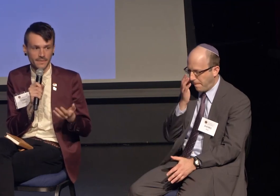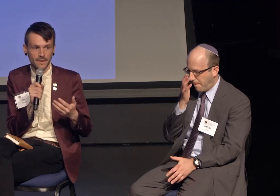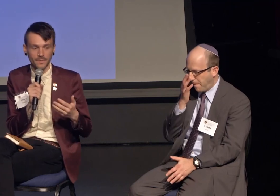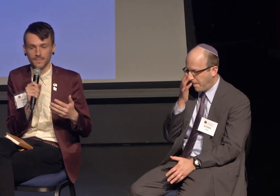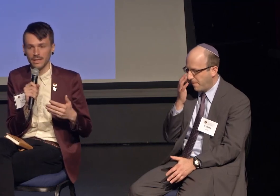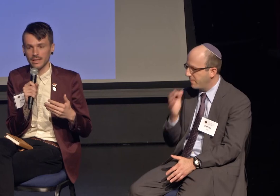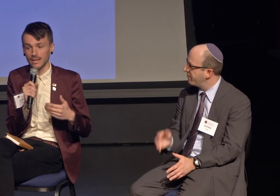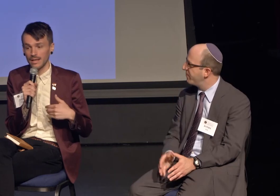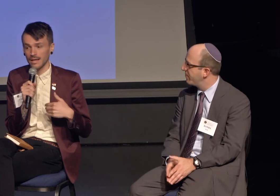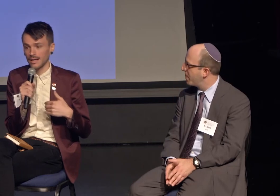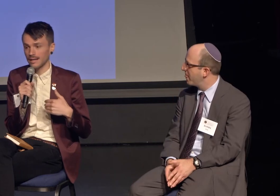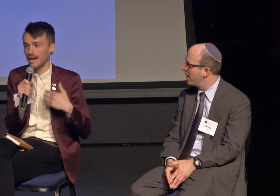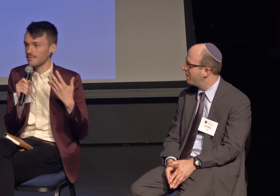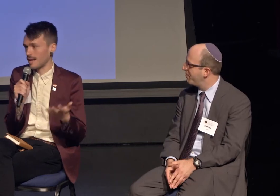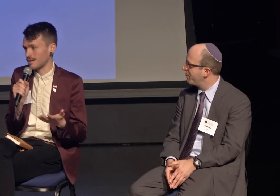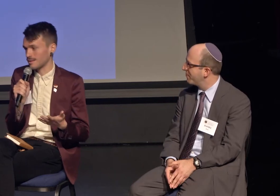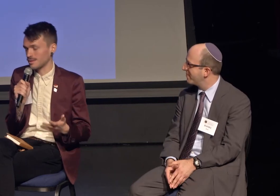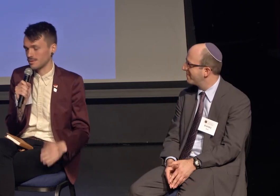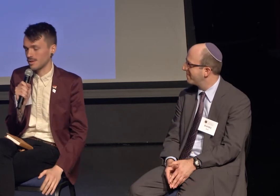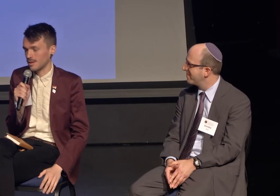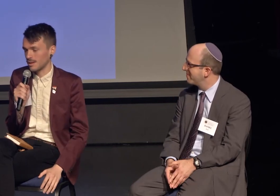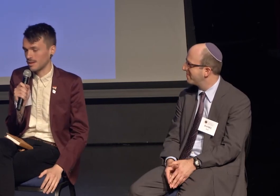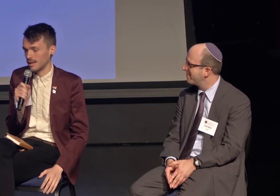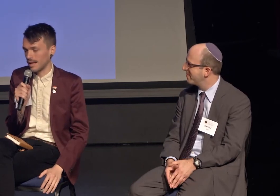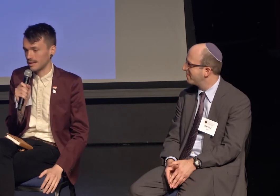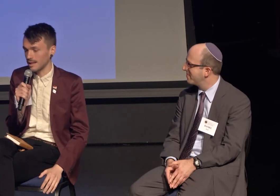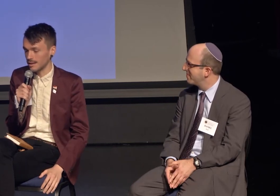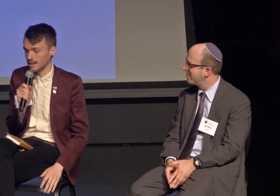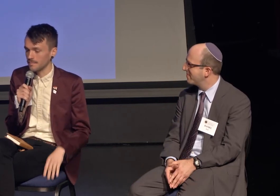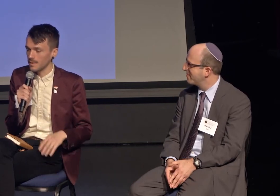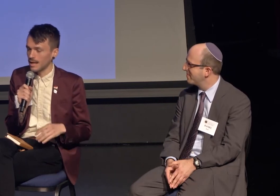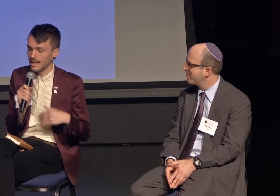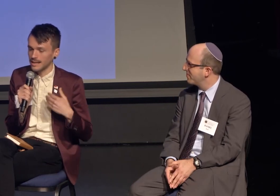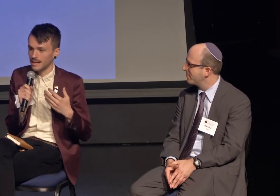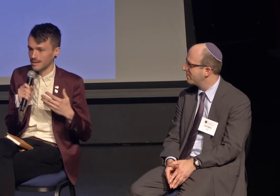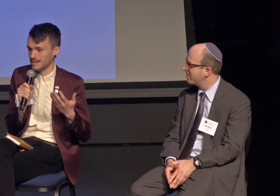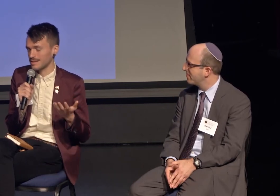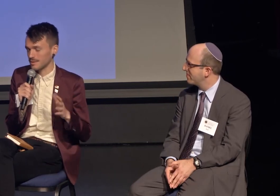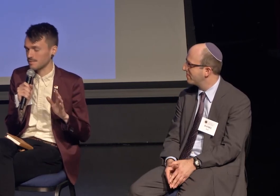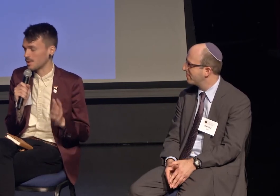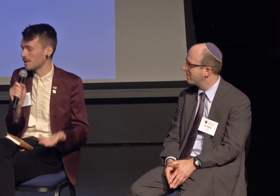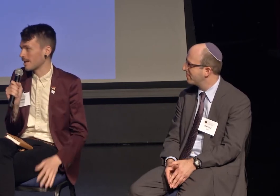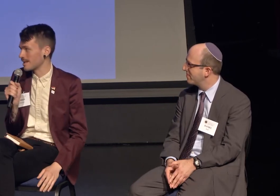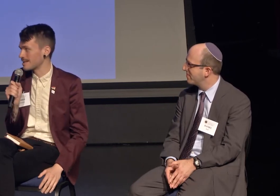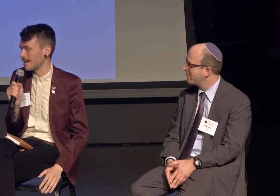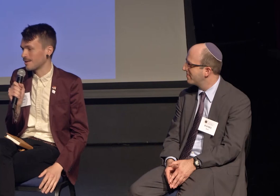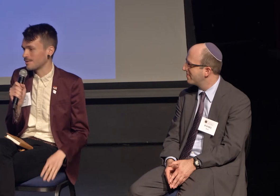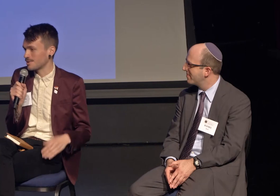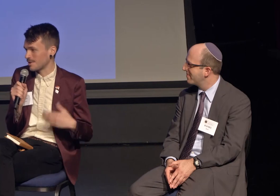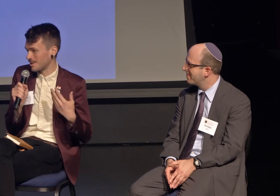if I would be a godfather to her daughter. And I sort of jokingly said "are you sure,